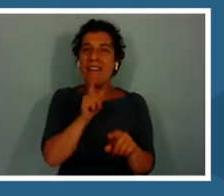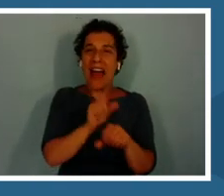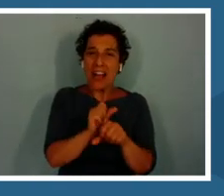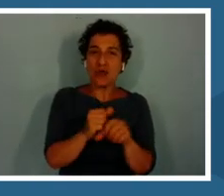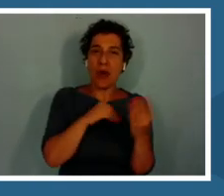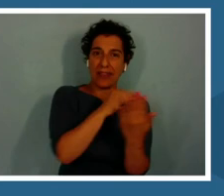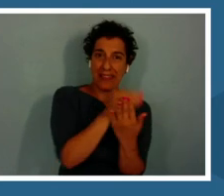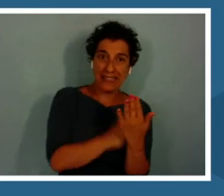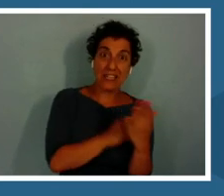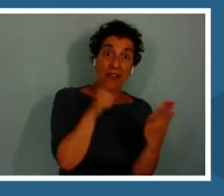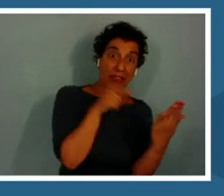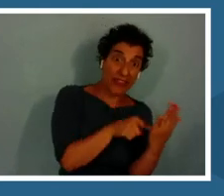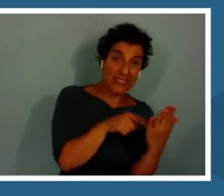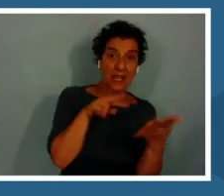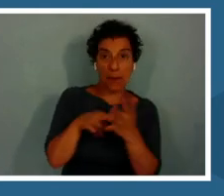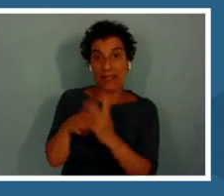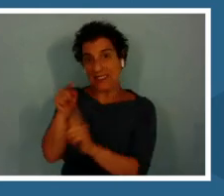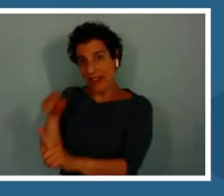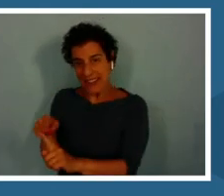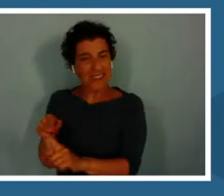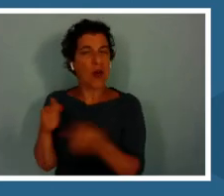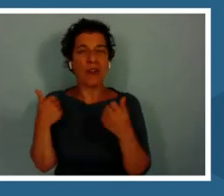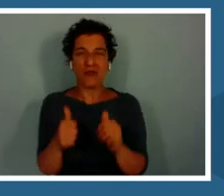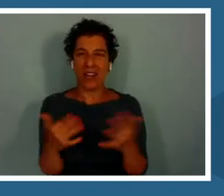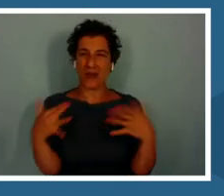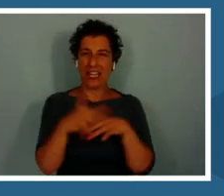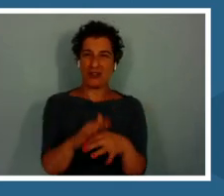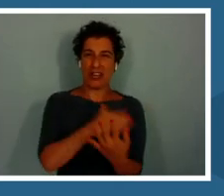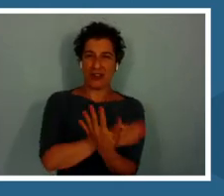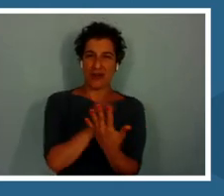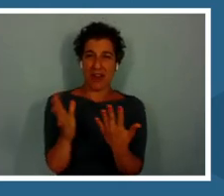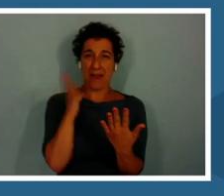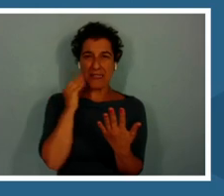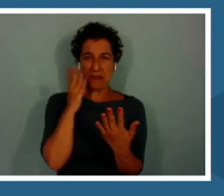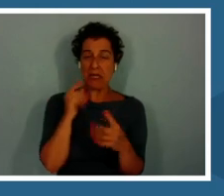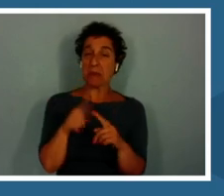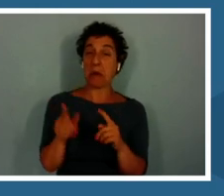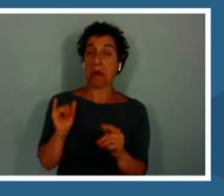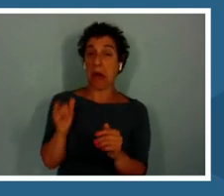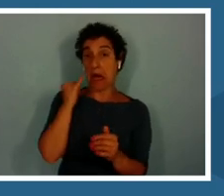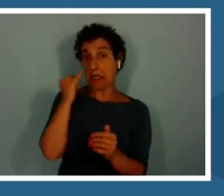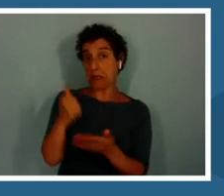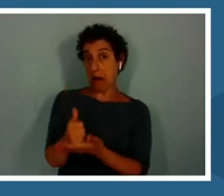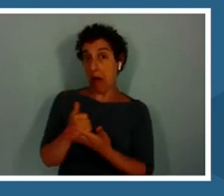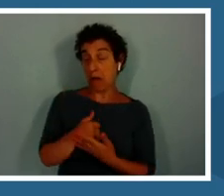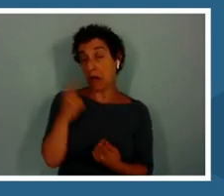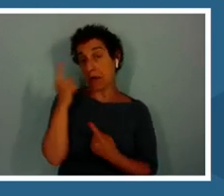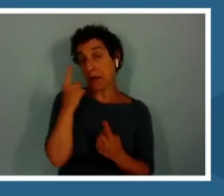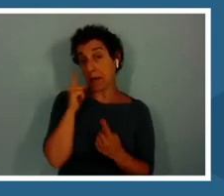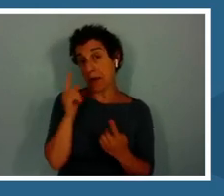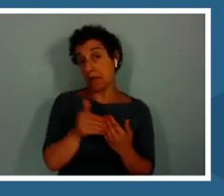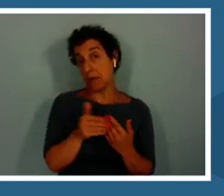We try to integrate it throughout the experience but that is a really helpful idea and something to think about to add to these.